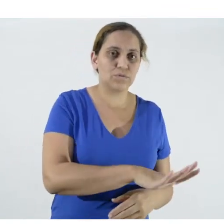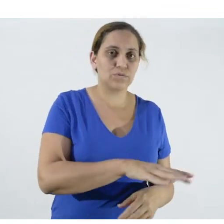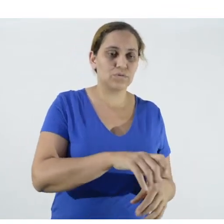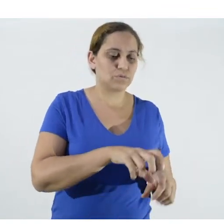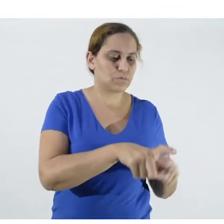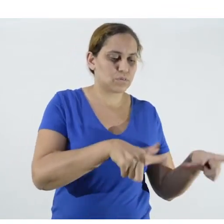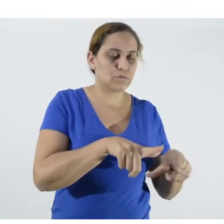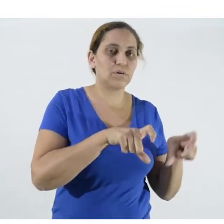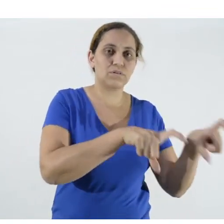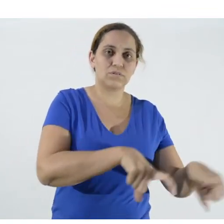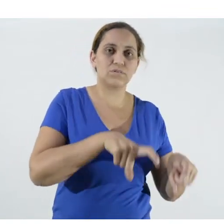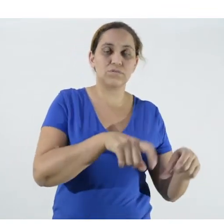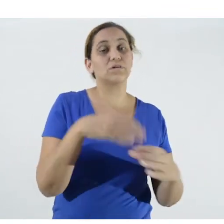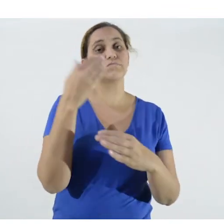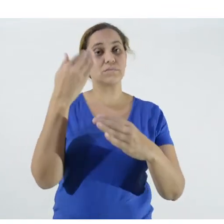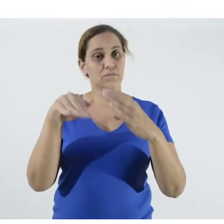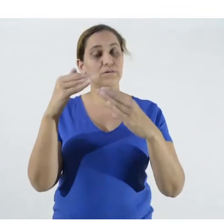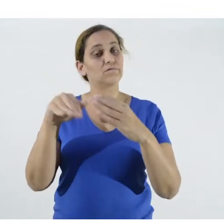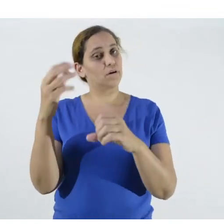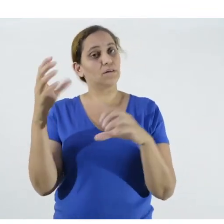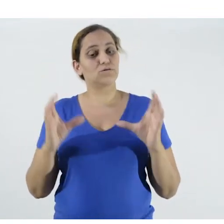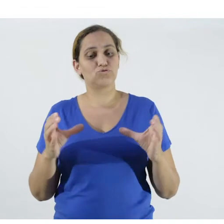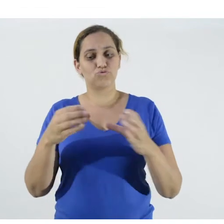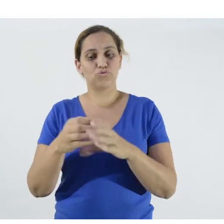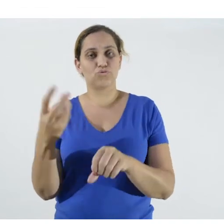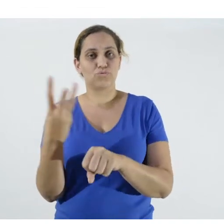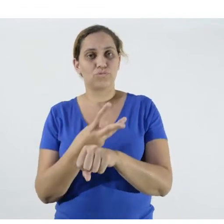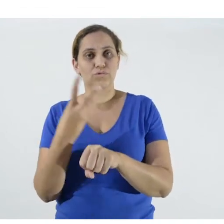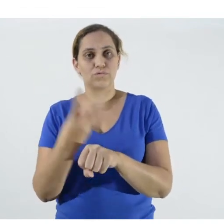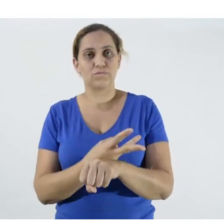in a more summarized way and to be sent through WhatsApp groups.